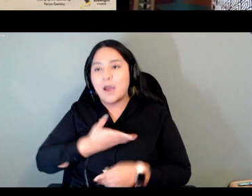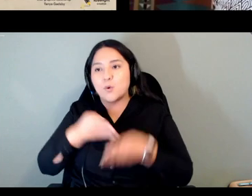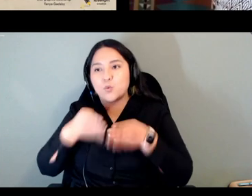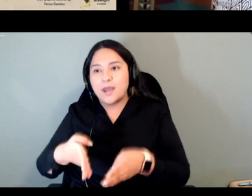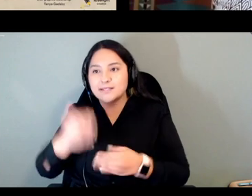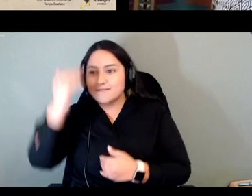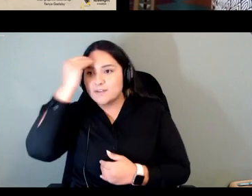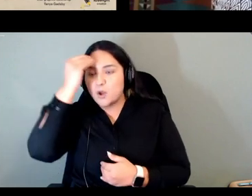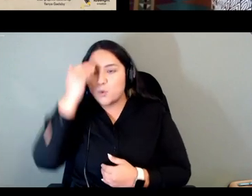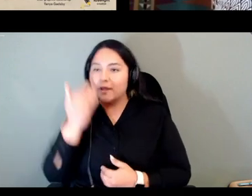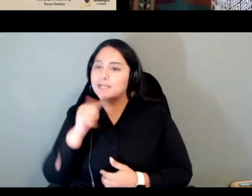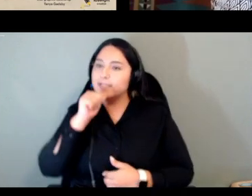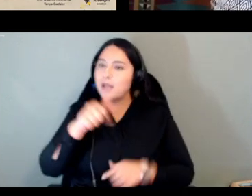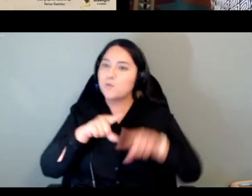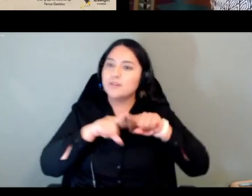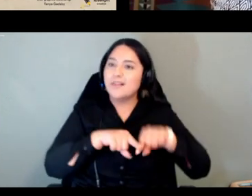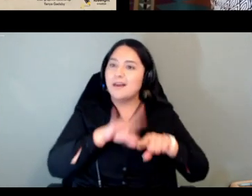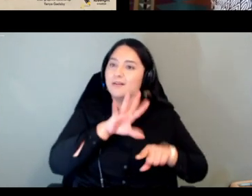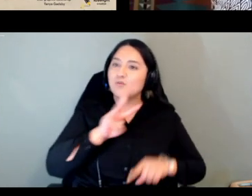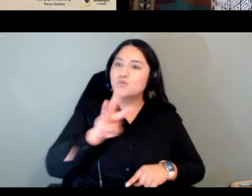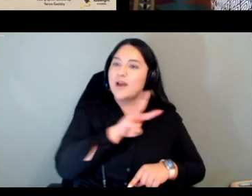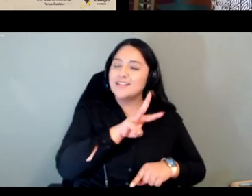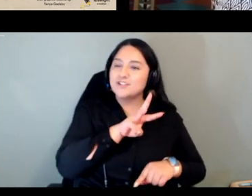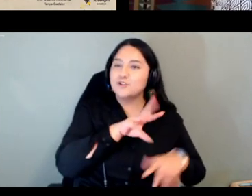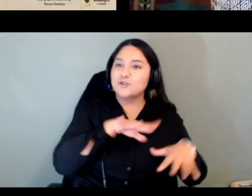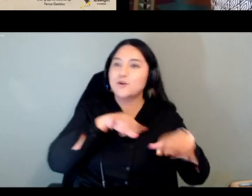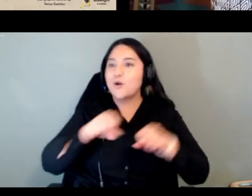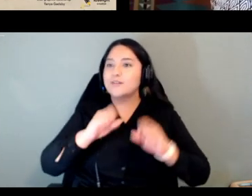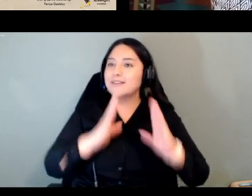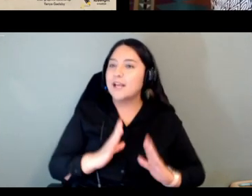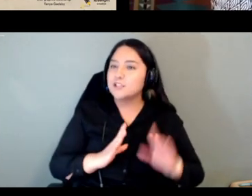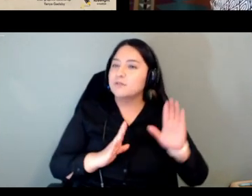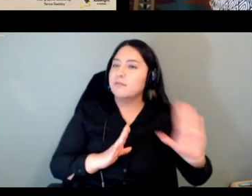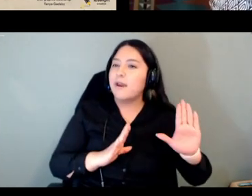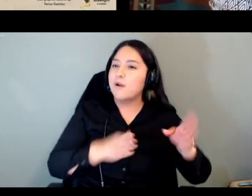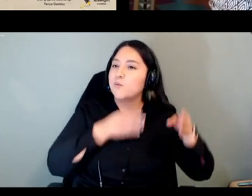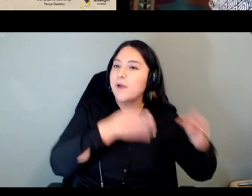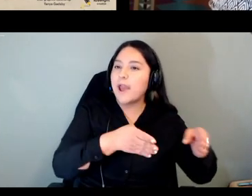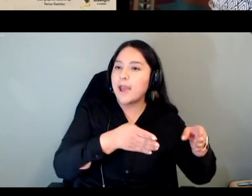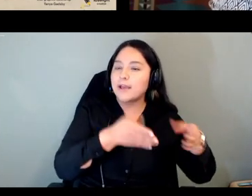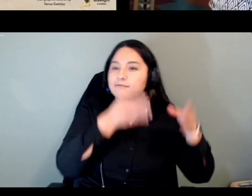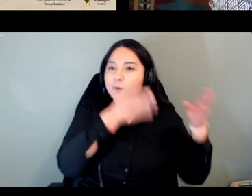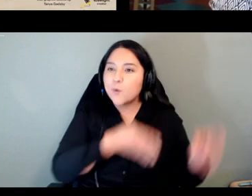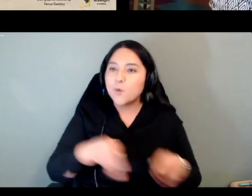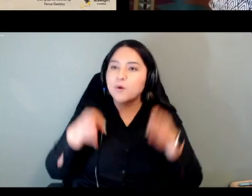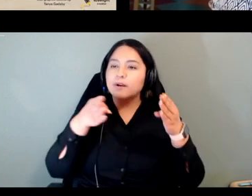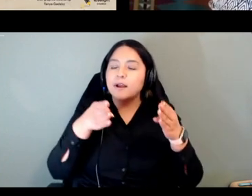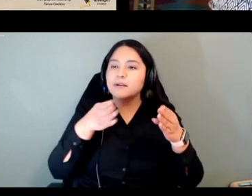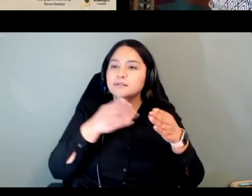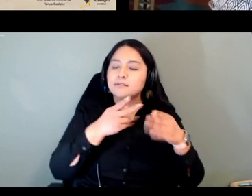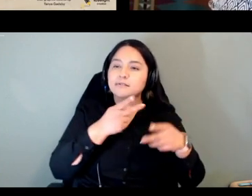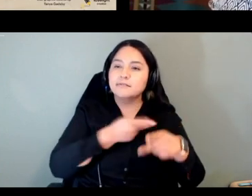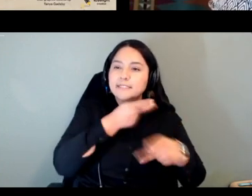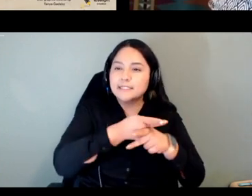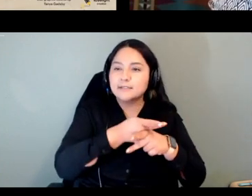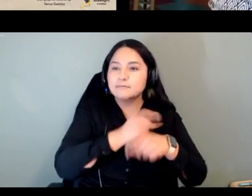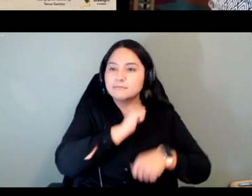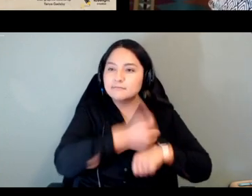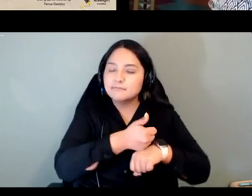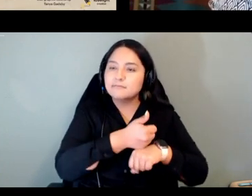way the western way the colonizer way of organizing and creating learning applications as well